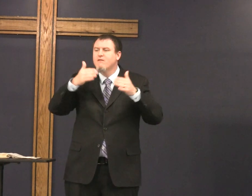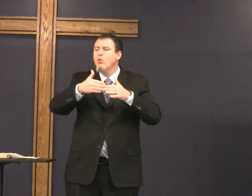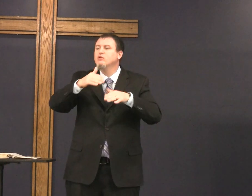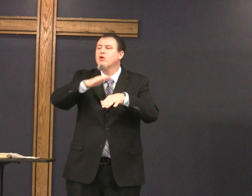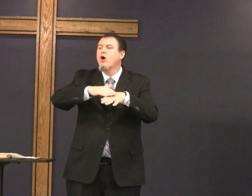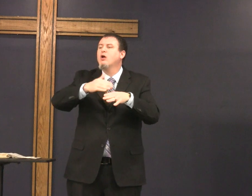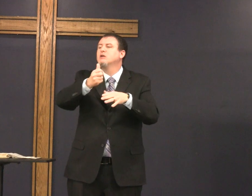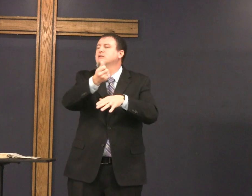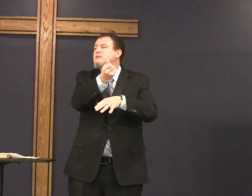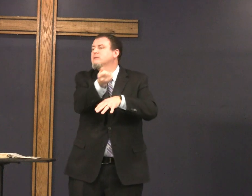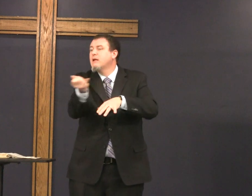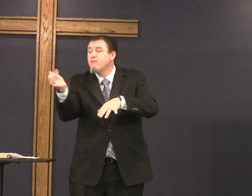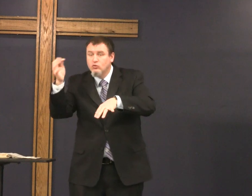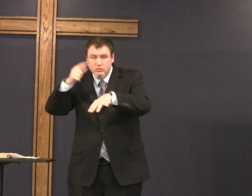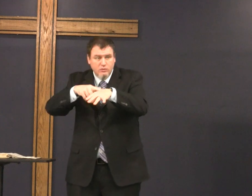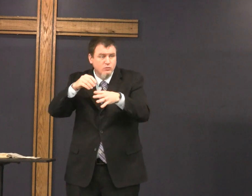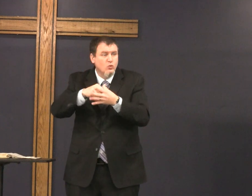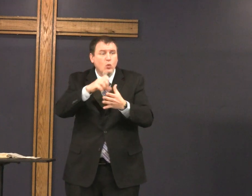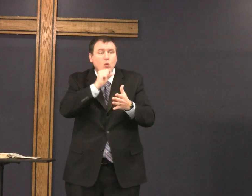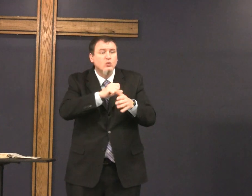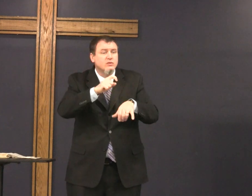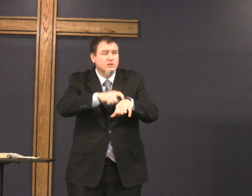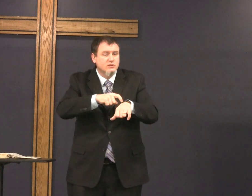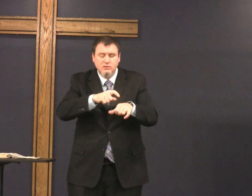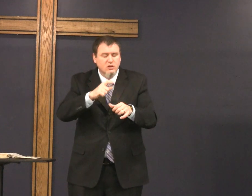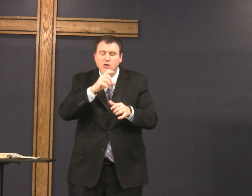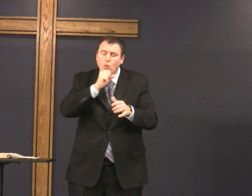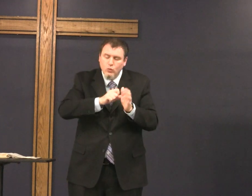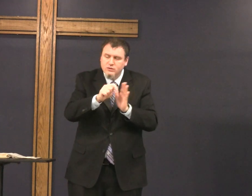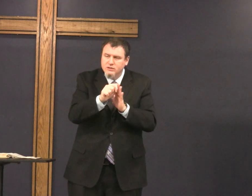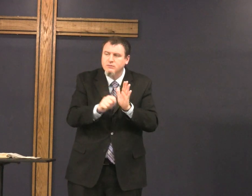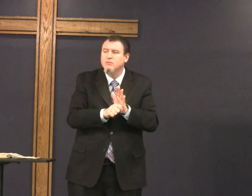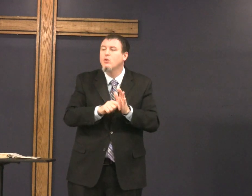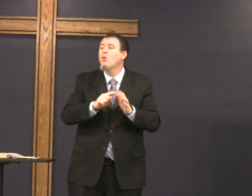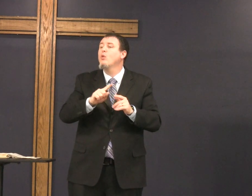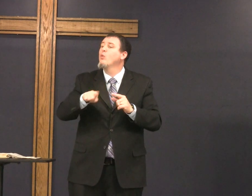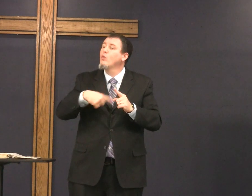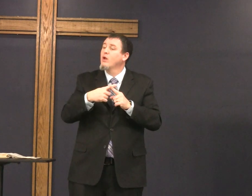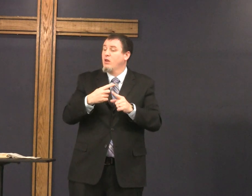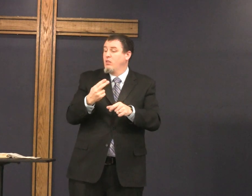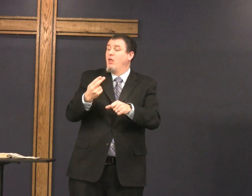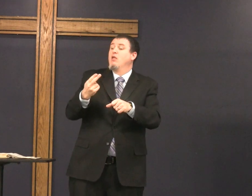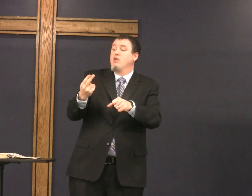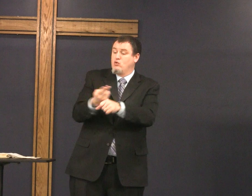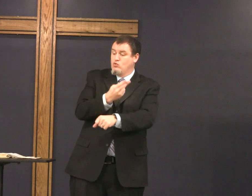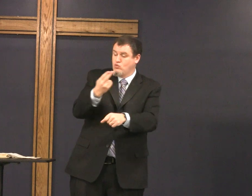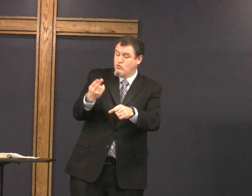we're going to focus on several times in the Old Testament when